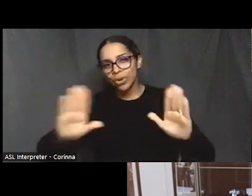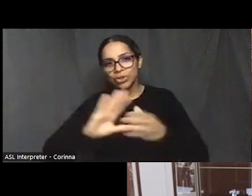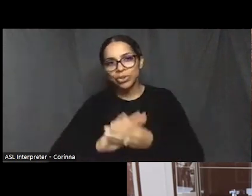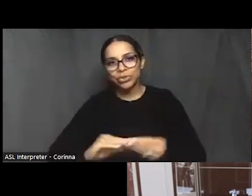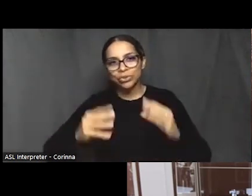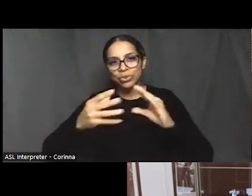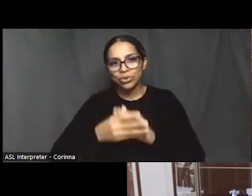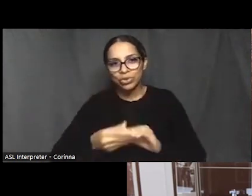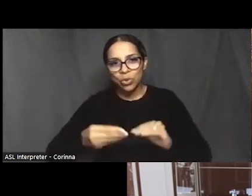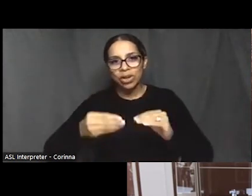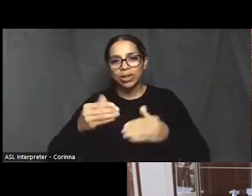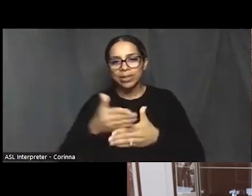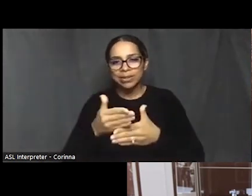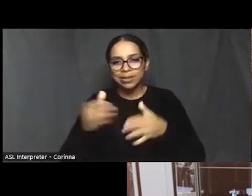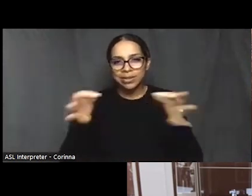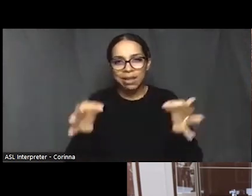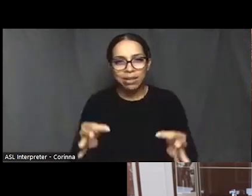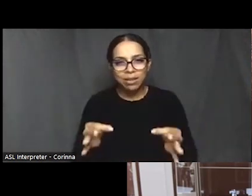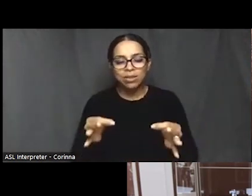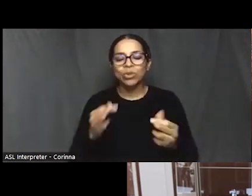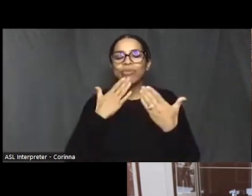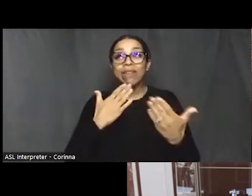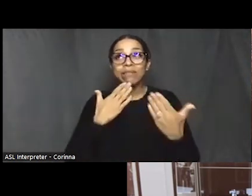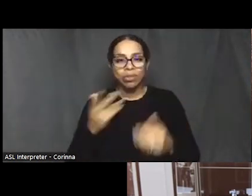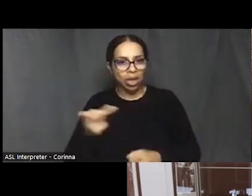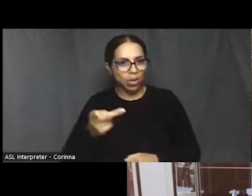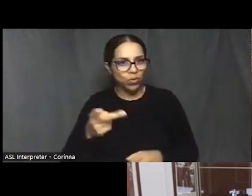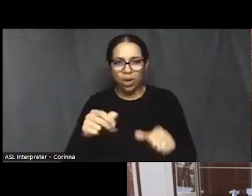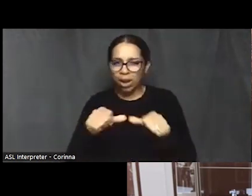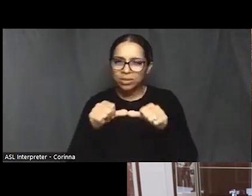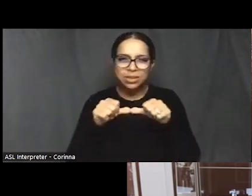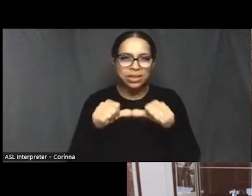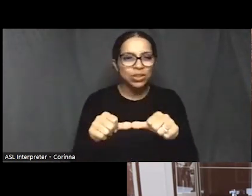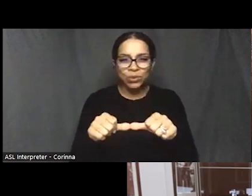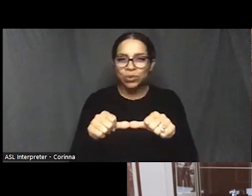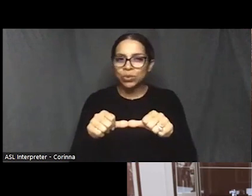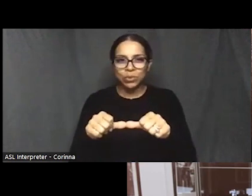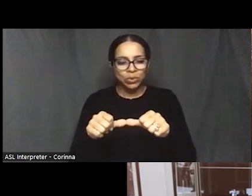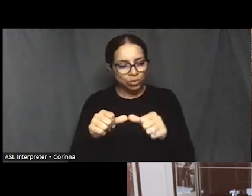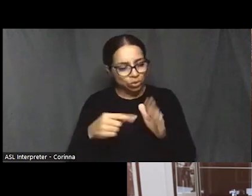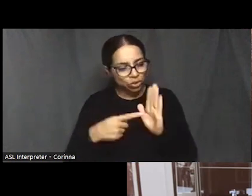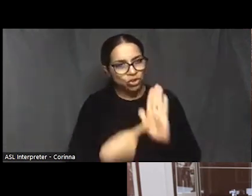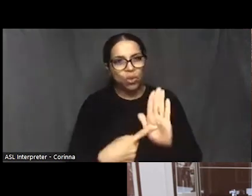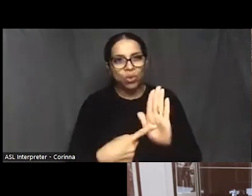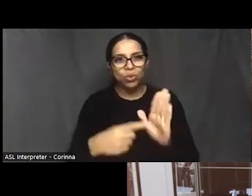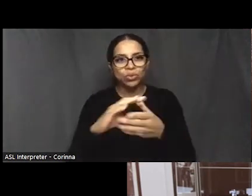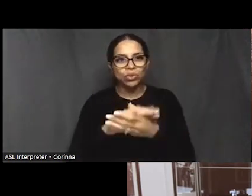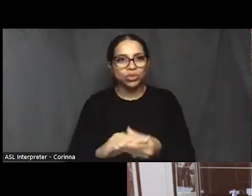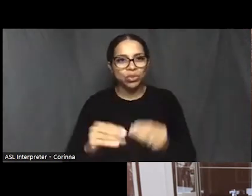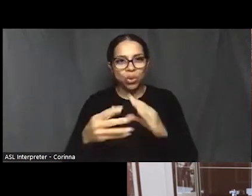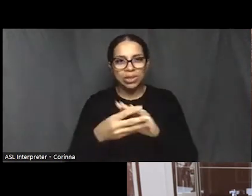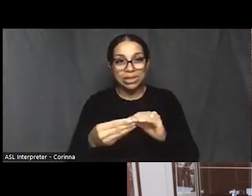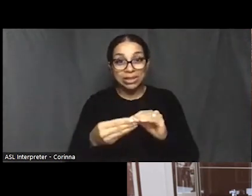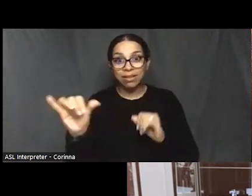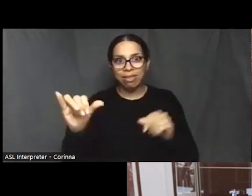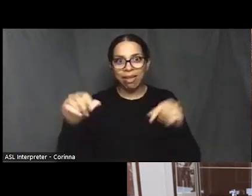to push the needle and show stories like this because we need people to see it.